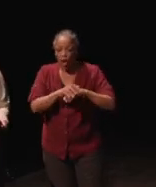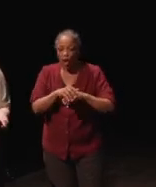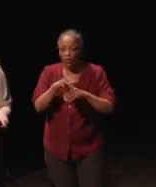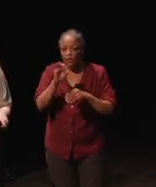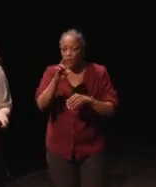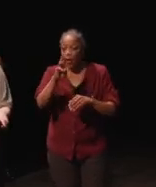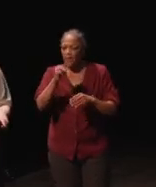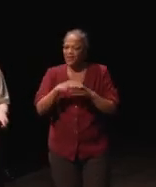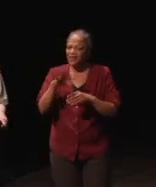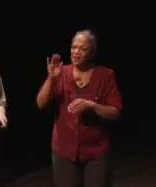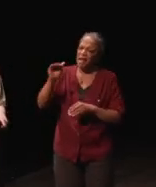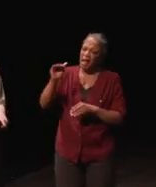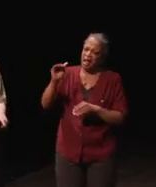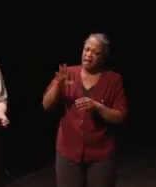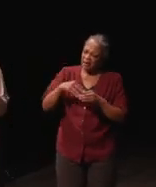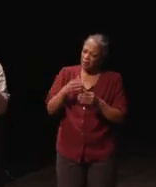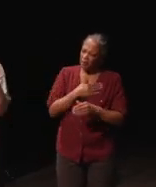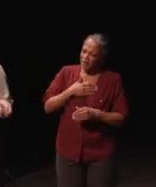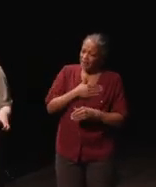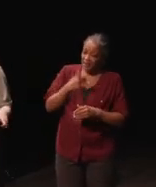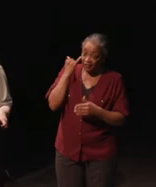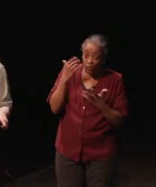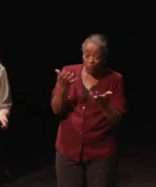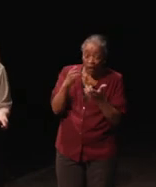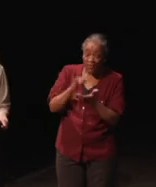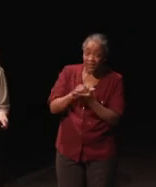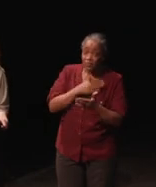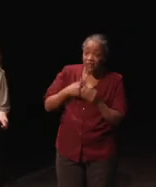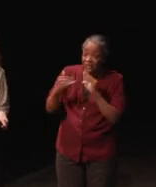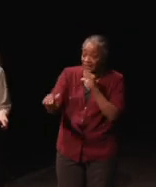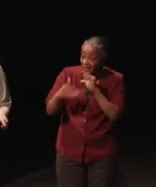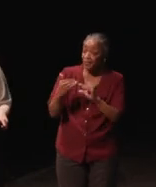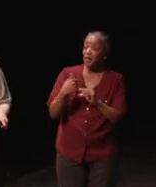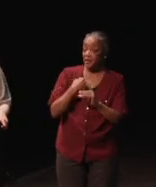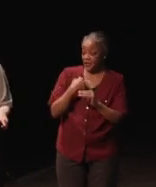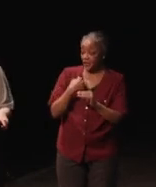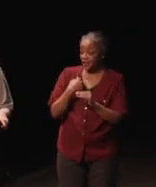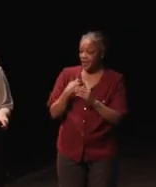"Hey guys, can you please if you want this please email me," and they did.